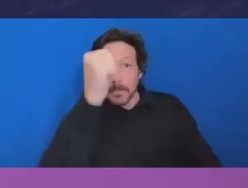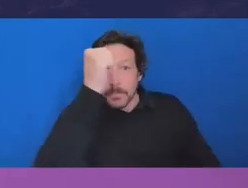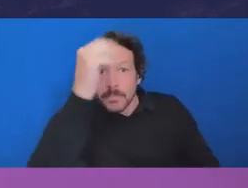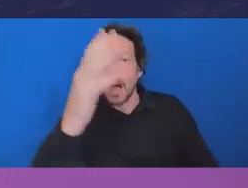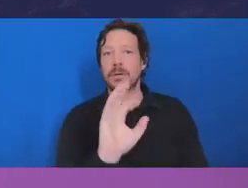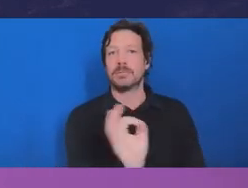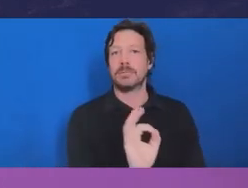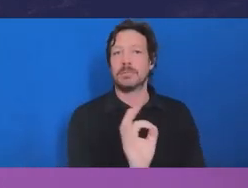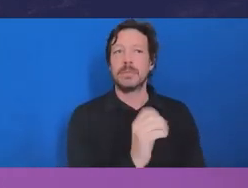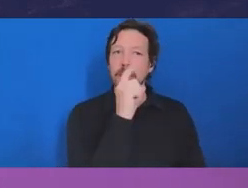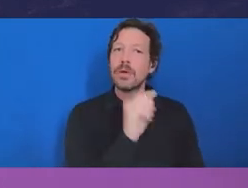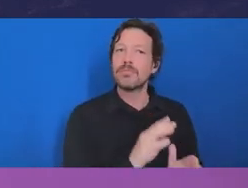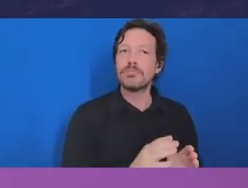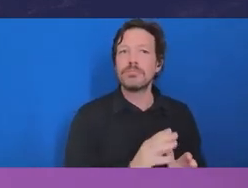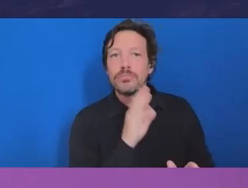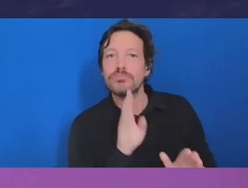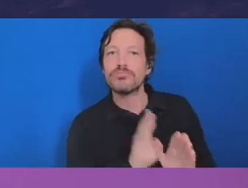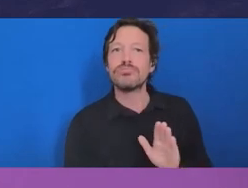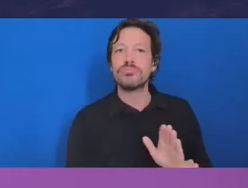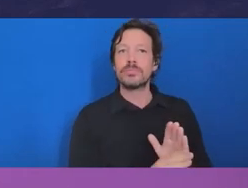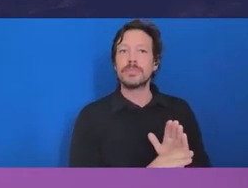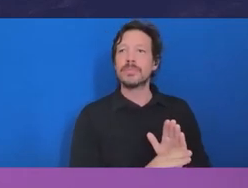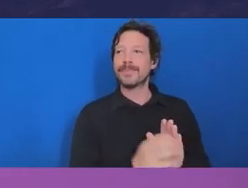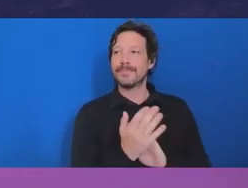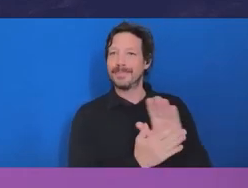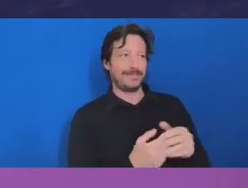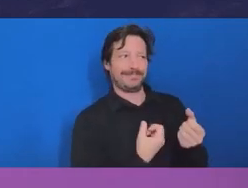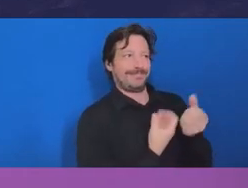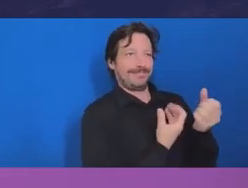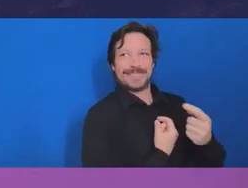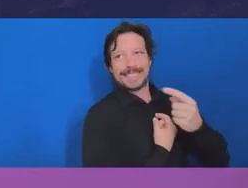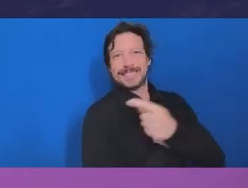come forward with allegations that are deserving of investigation.